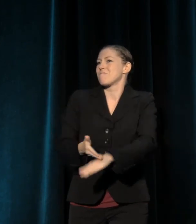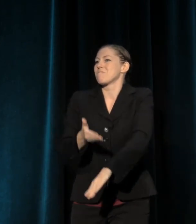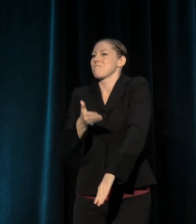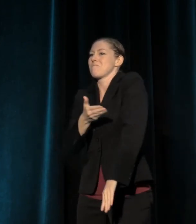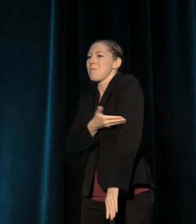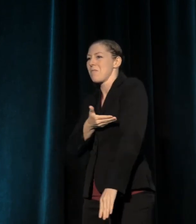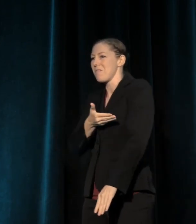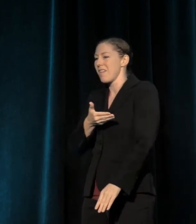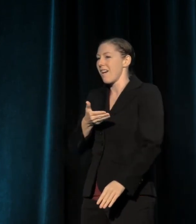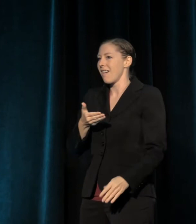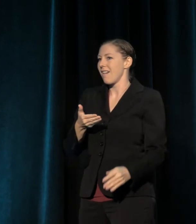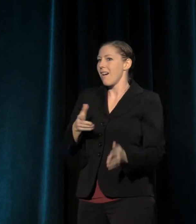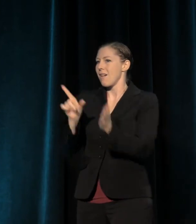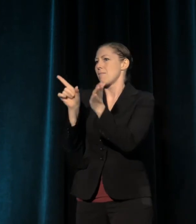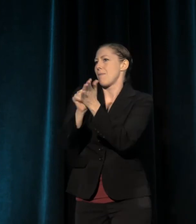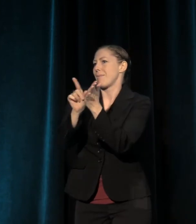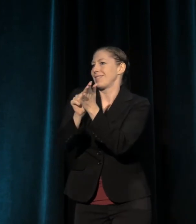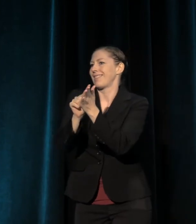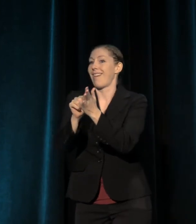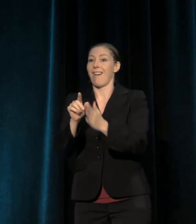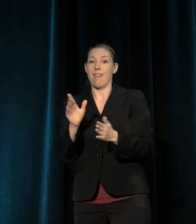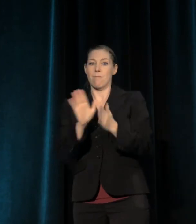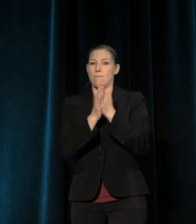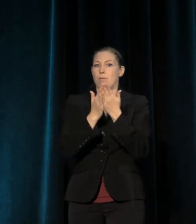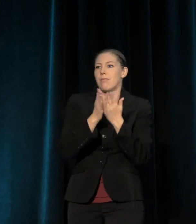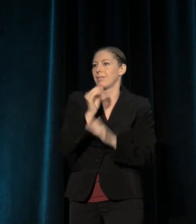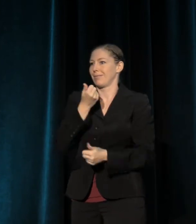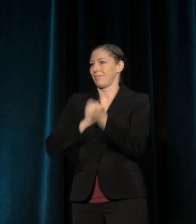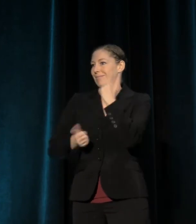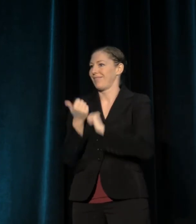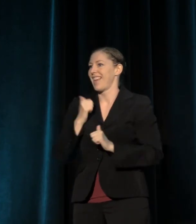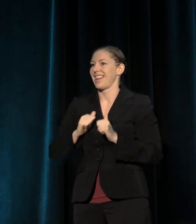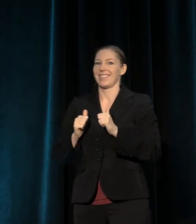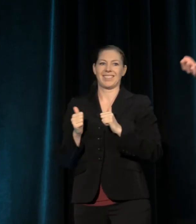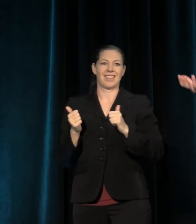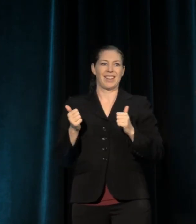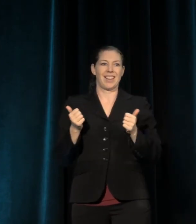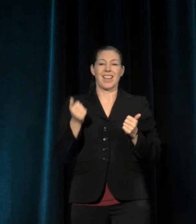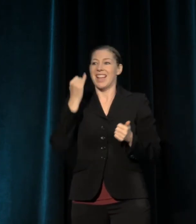publishing -- the books and the plays that would not exist in the marketplace